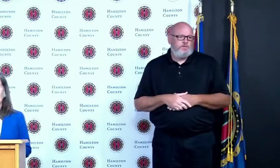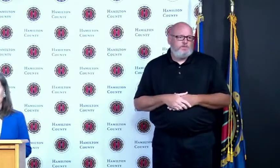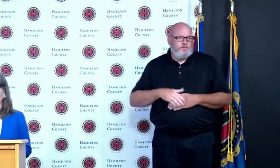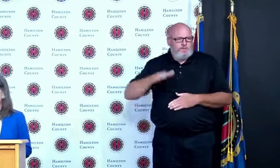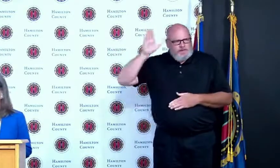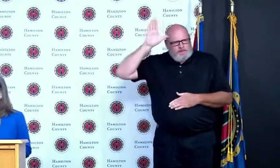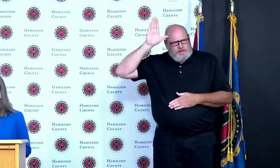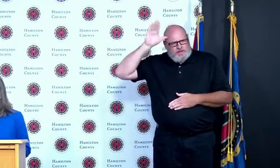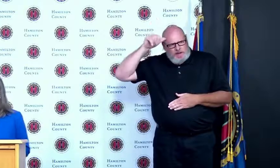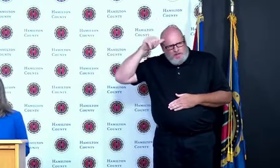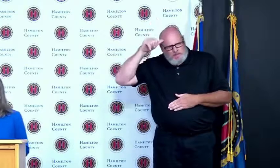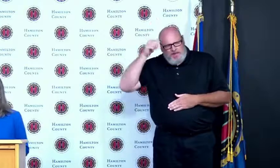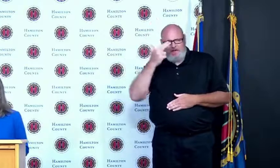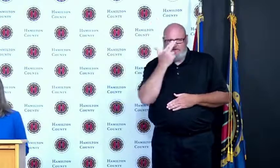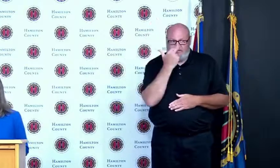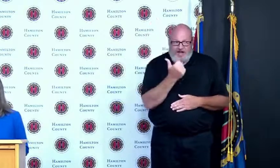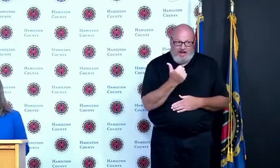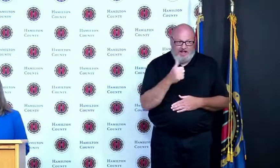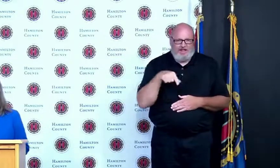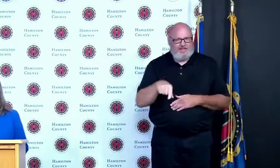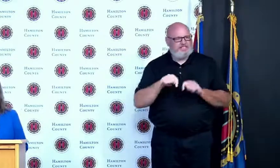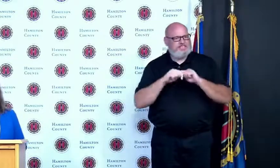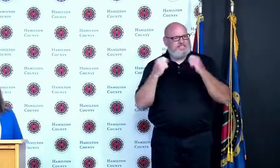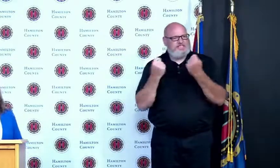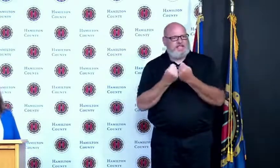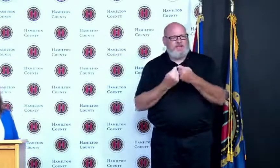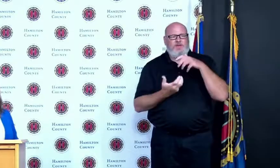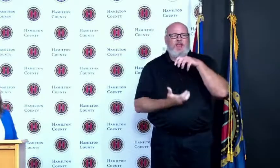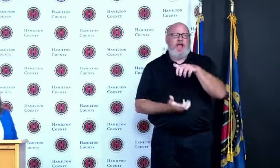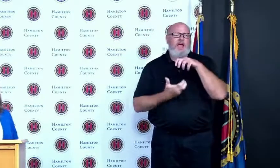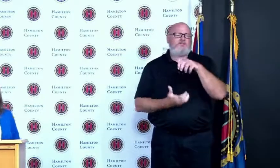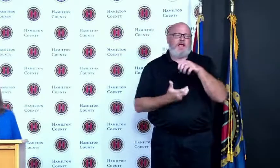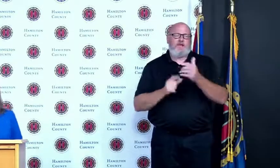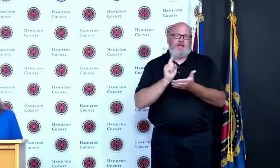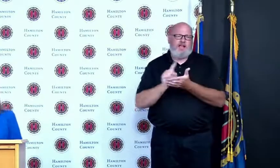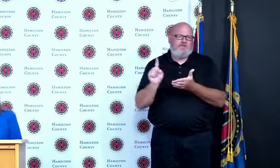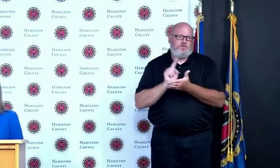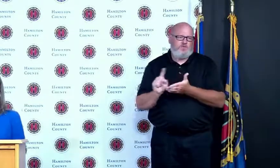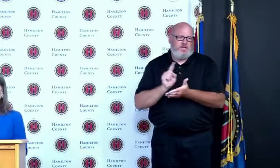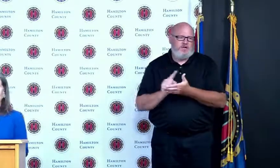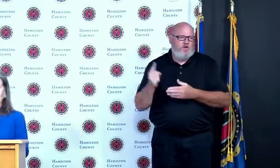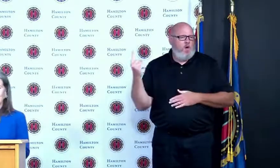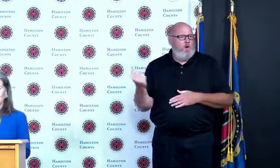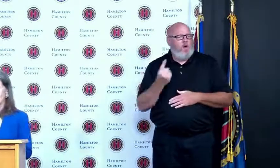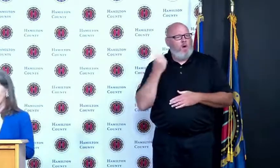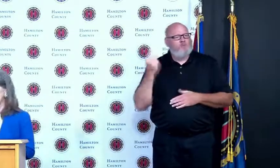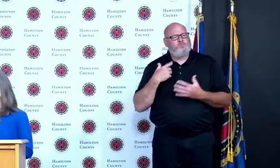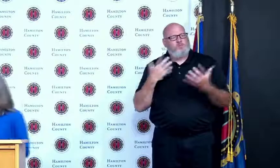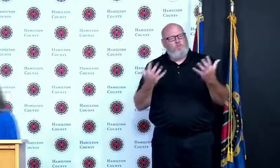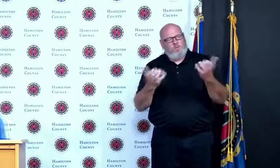has brought every week so with that as always I'm going to turn it over to Greg Kesterman